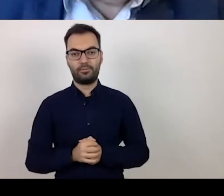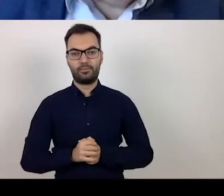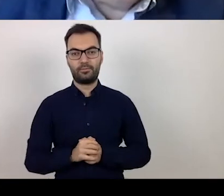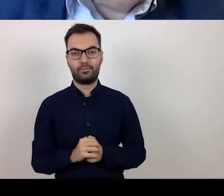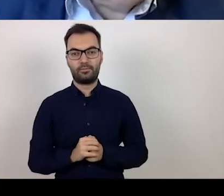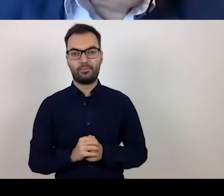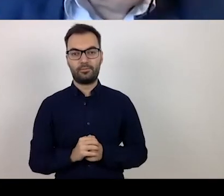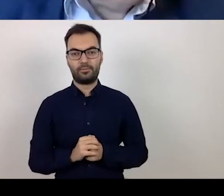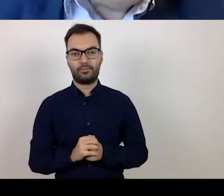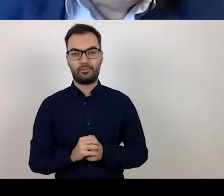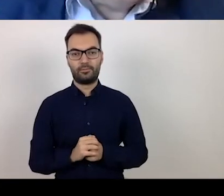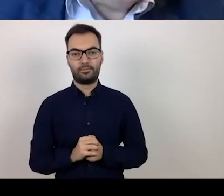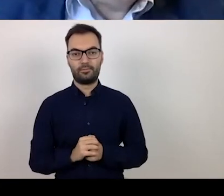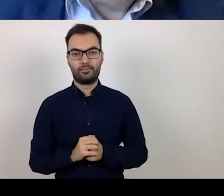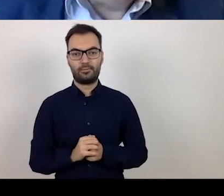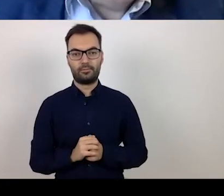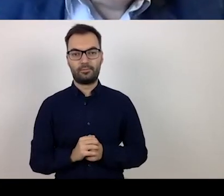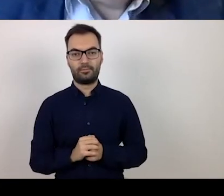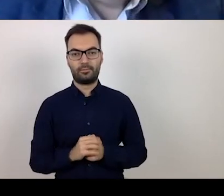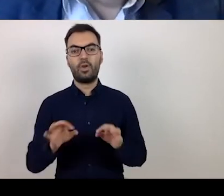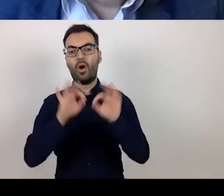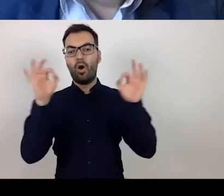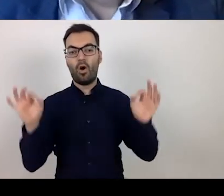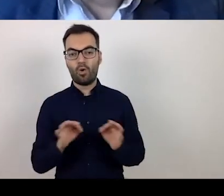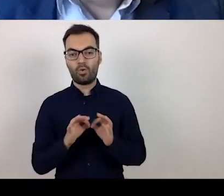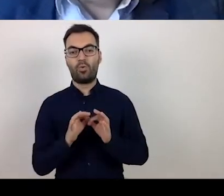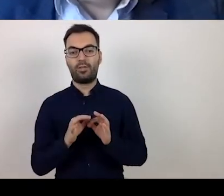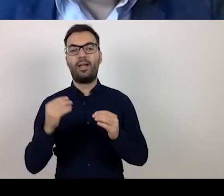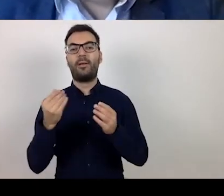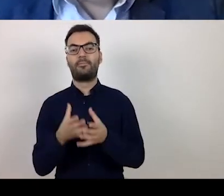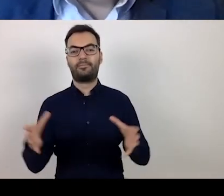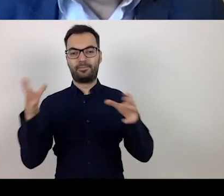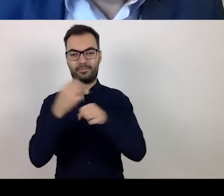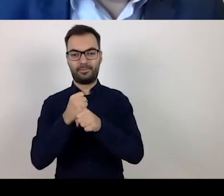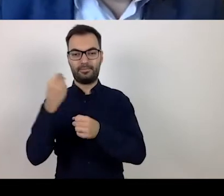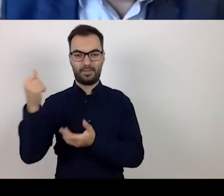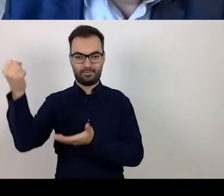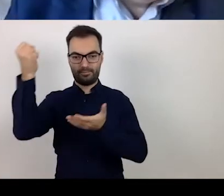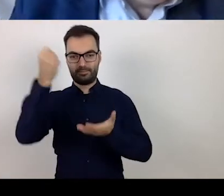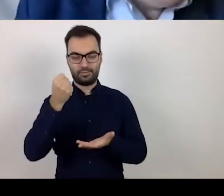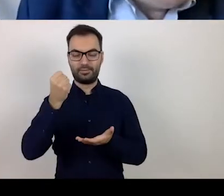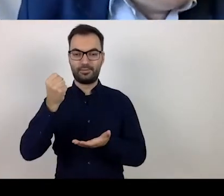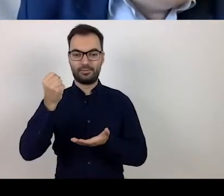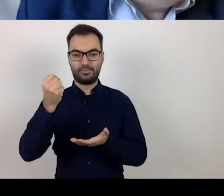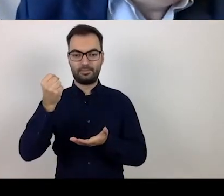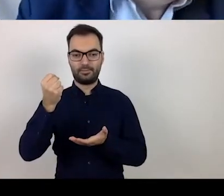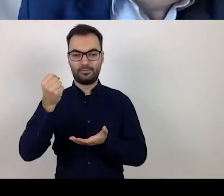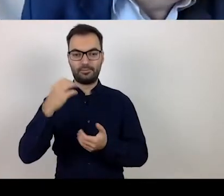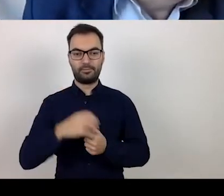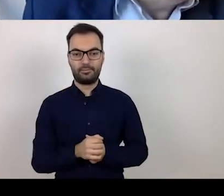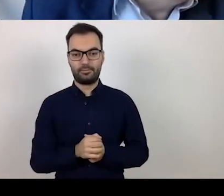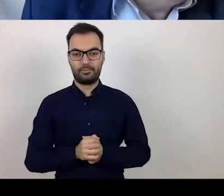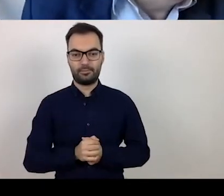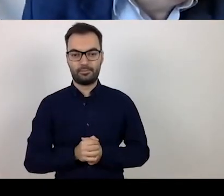in the overall funding which, of course,